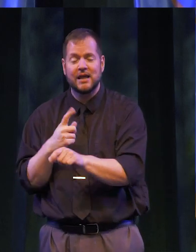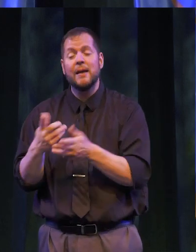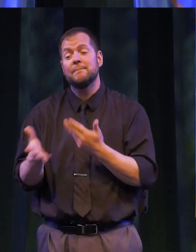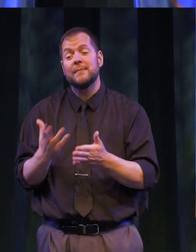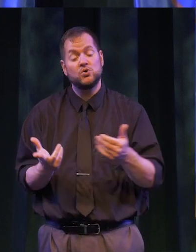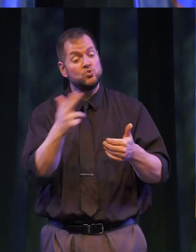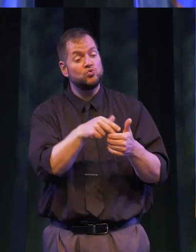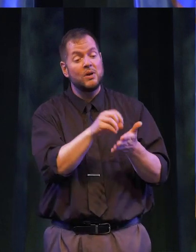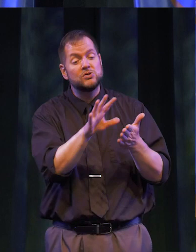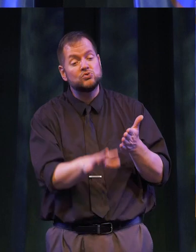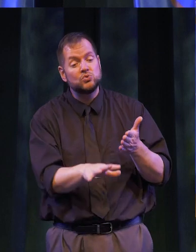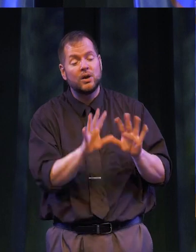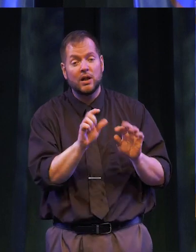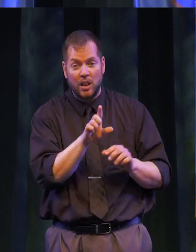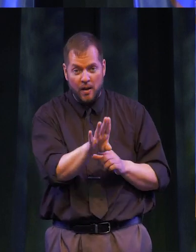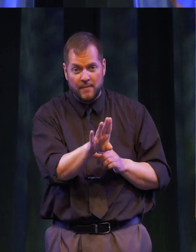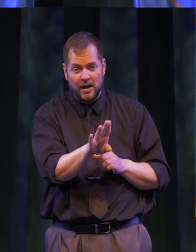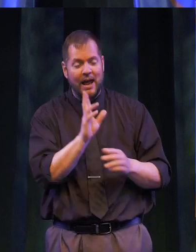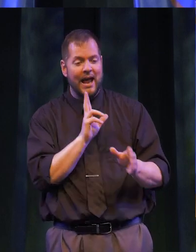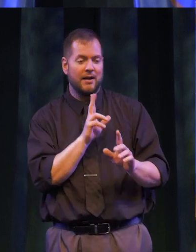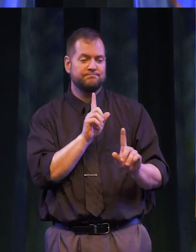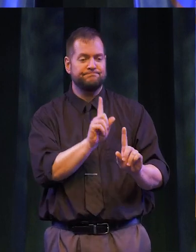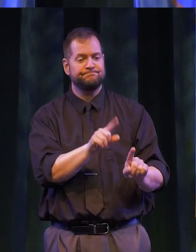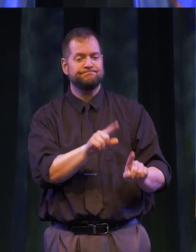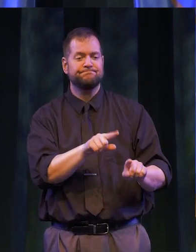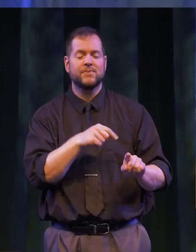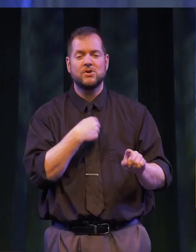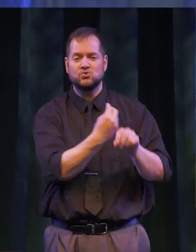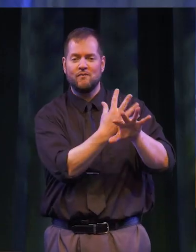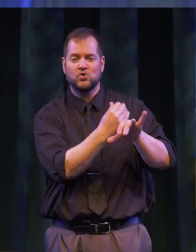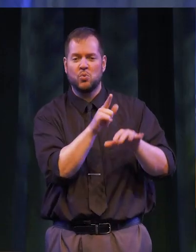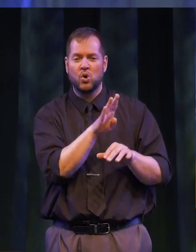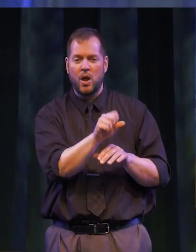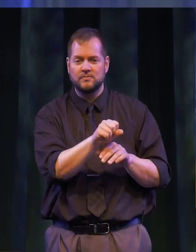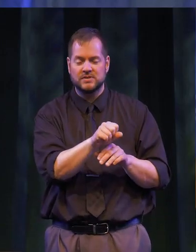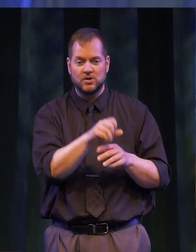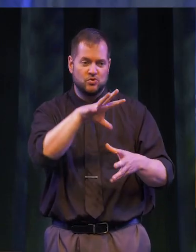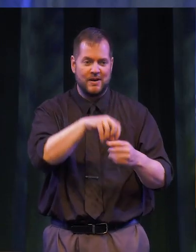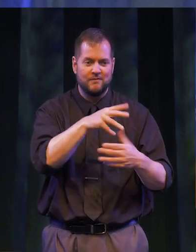a student club and attended virtual programs to connect more. Let’s take a moment to